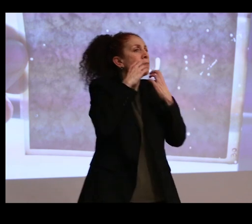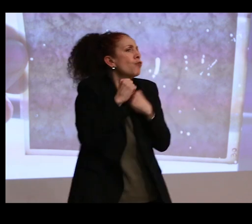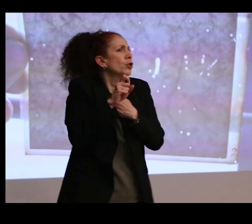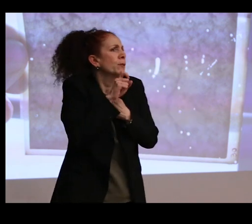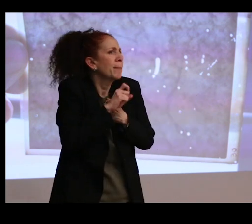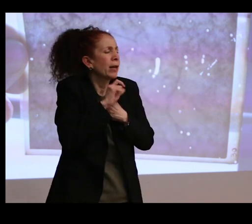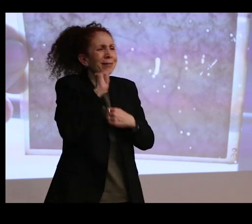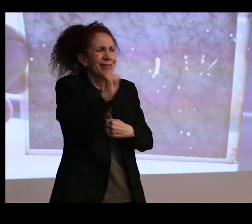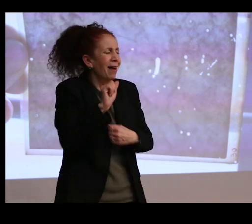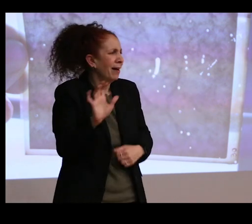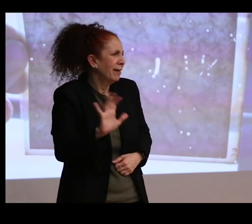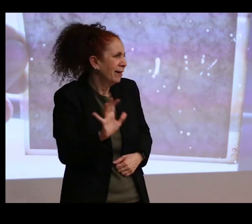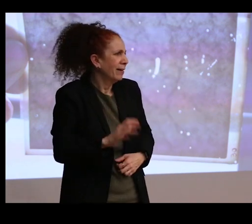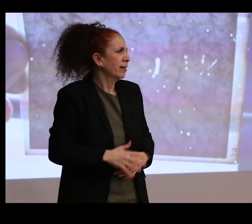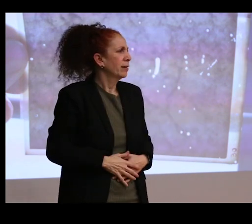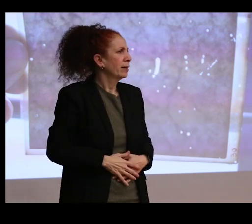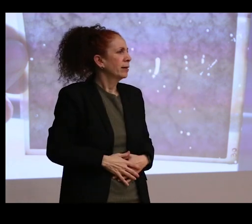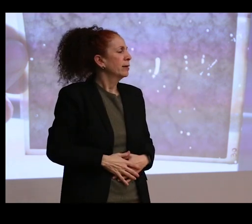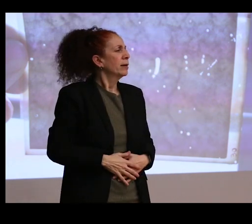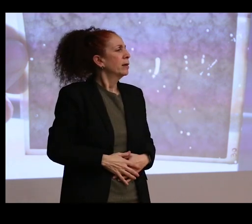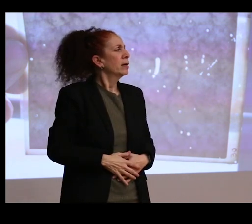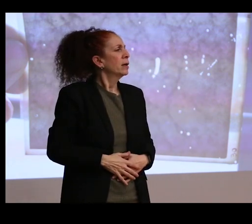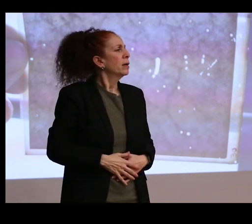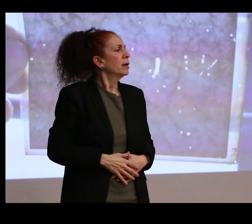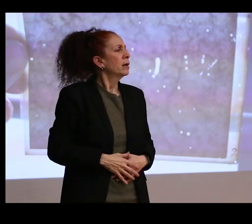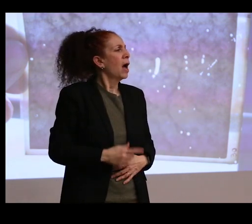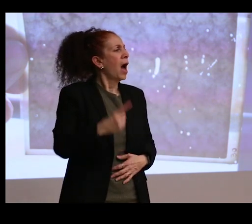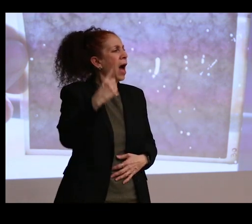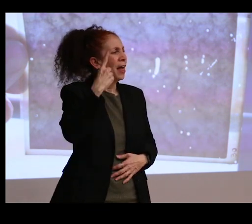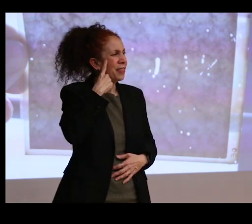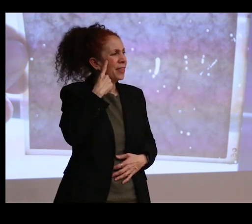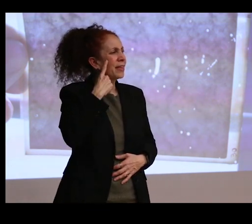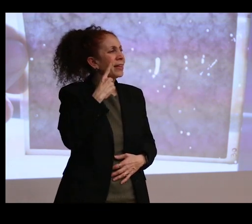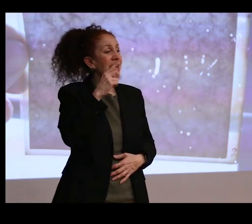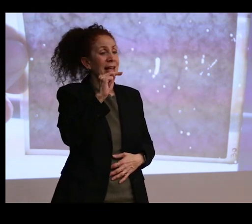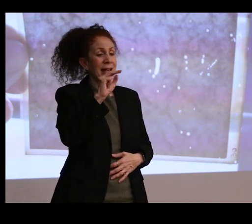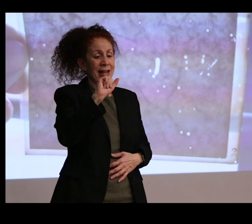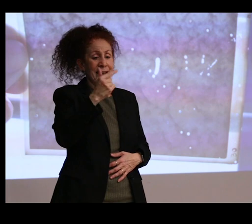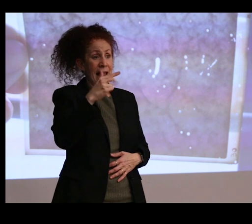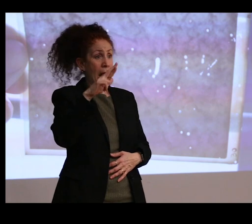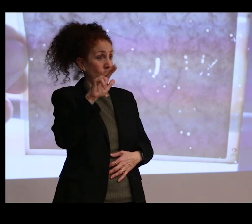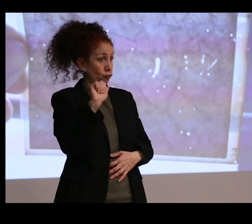And it has this kind of special place. And I think NAGPRA is an interesting kind